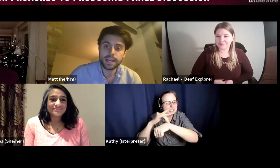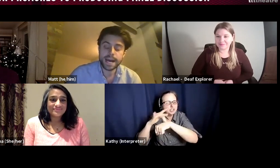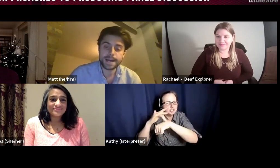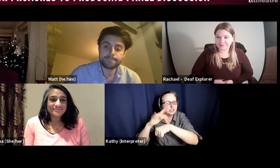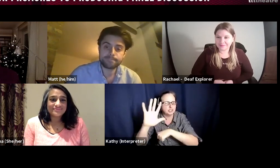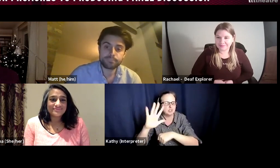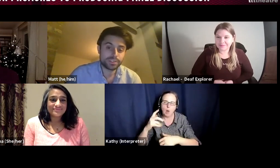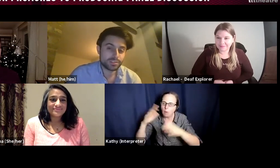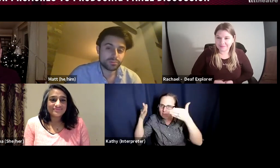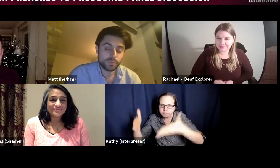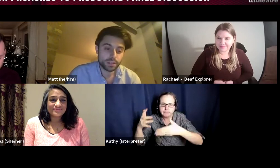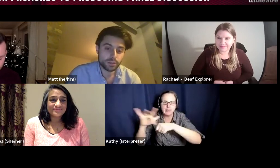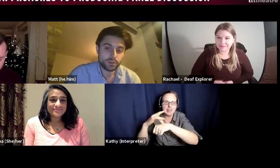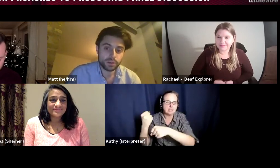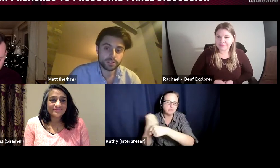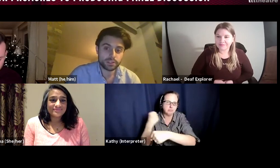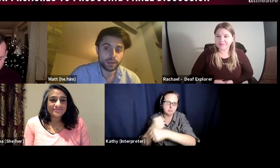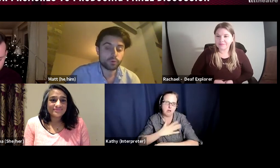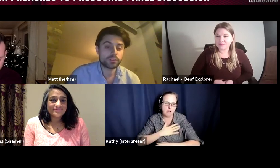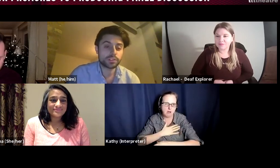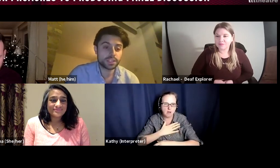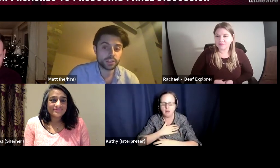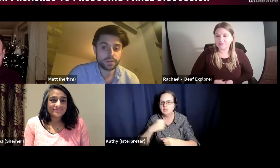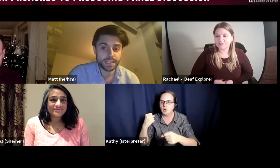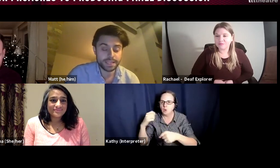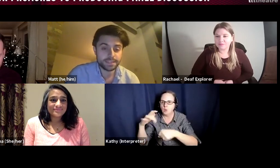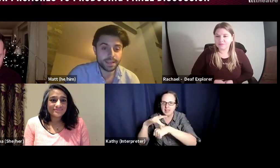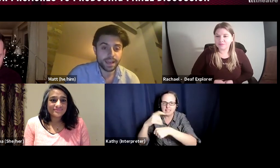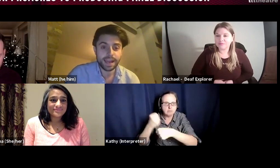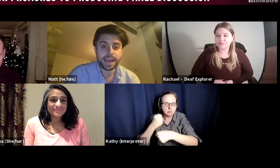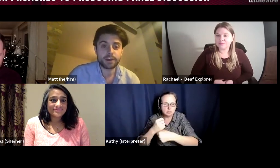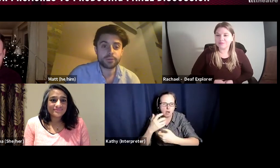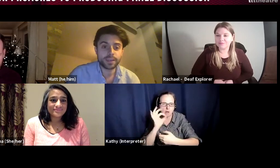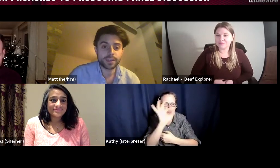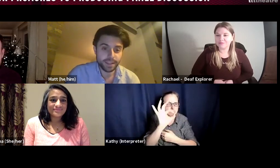a producer is normally someone who asks what does this show need and how do I get it there?